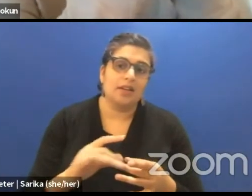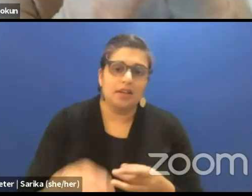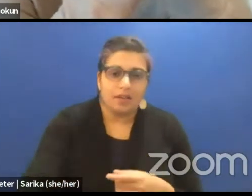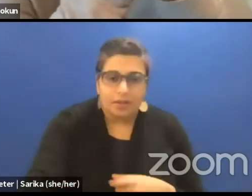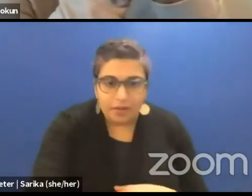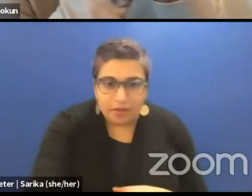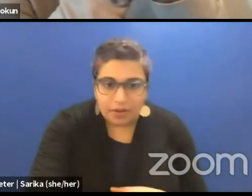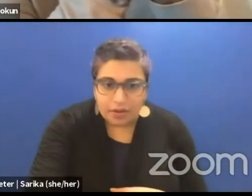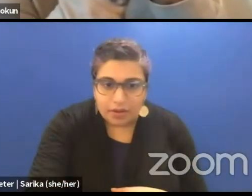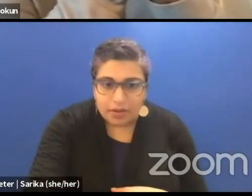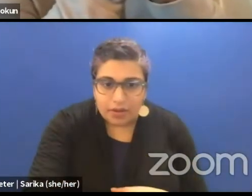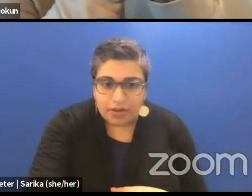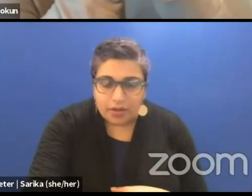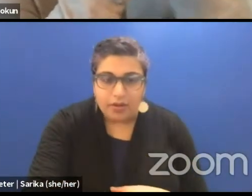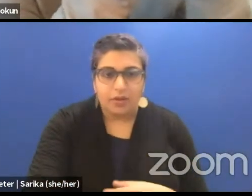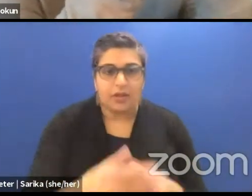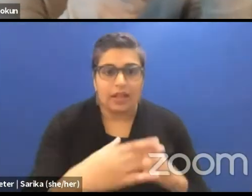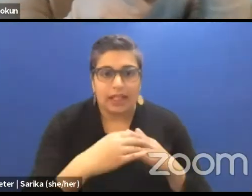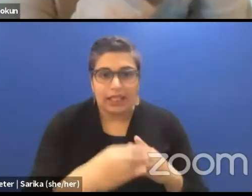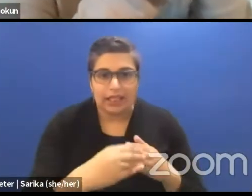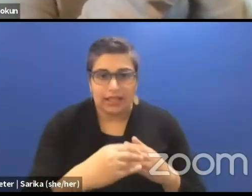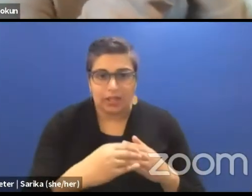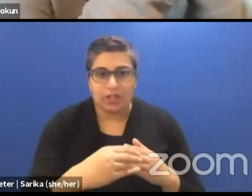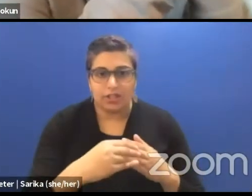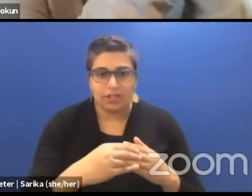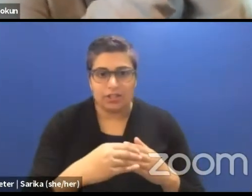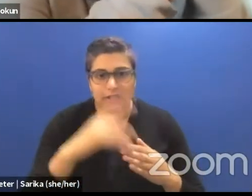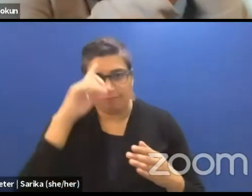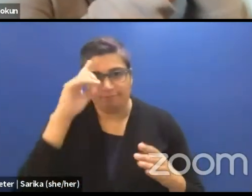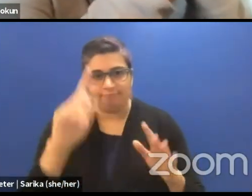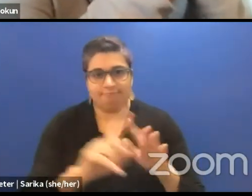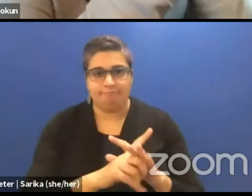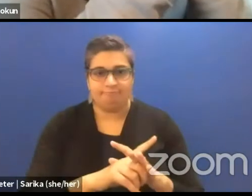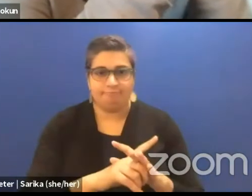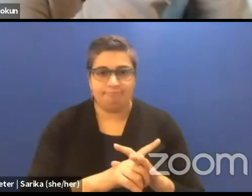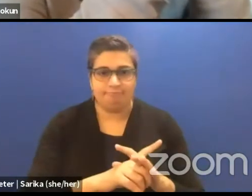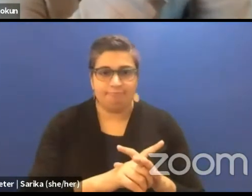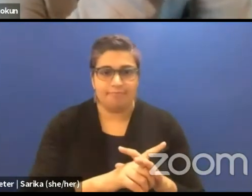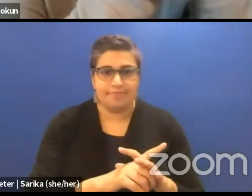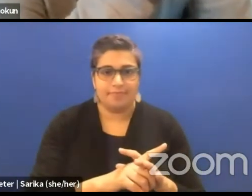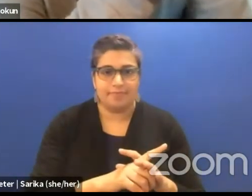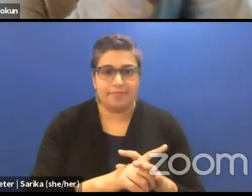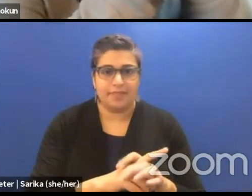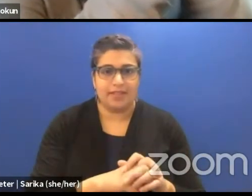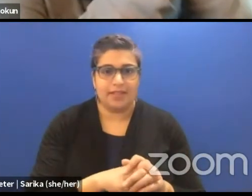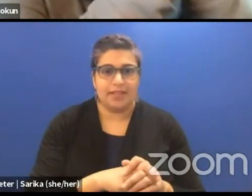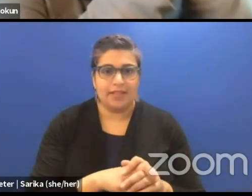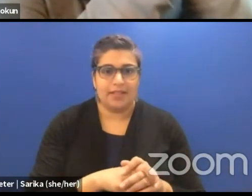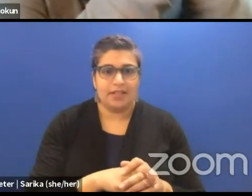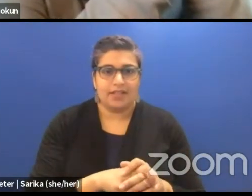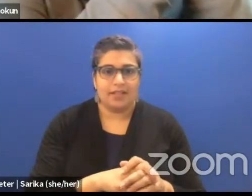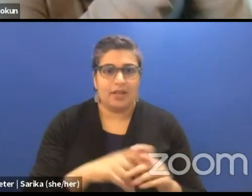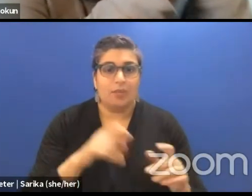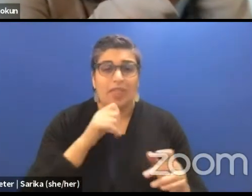comes to mind and I'll read all of that at that point. Without going much into dramaturge